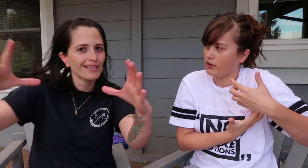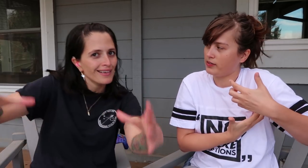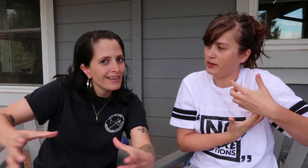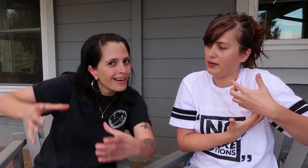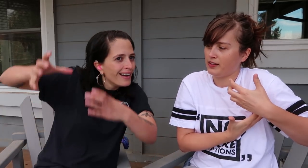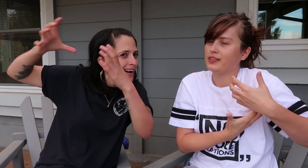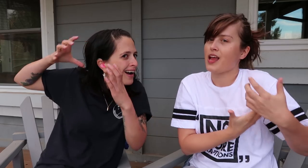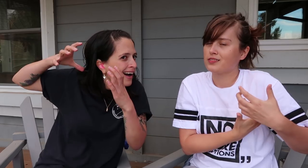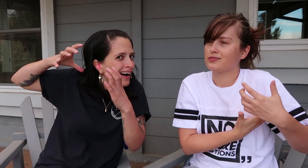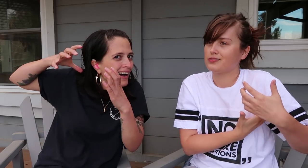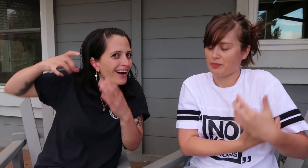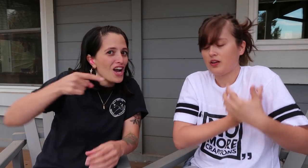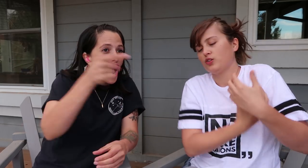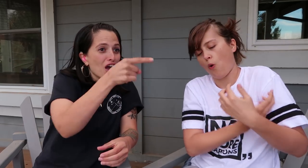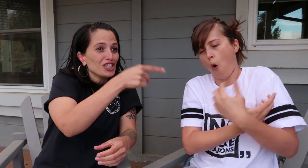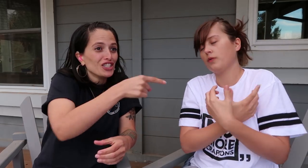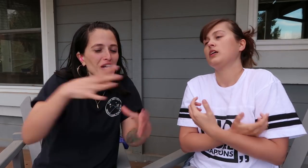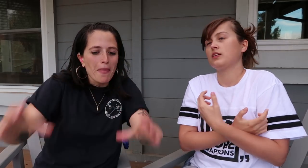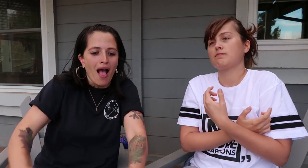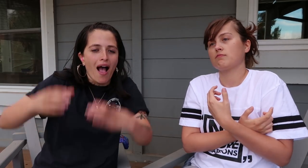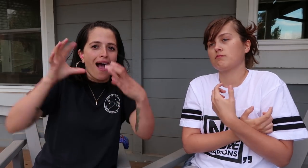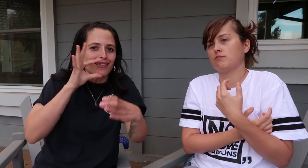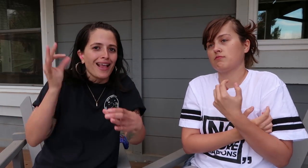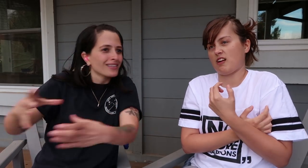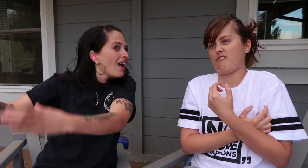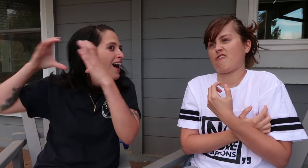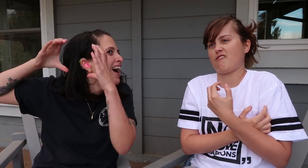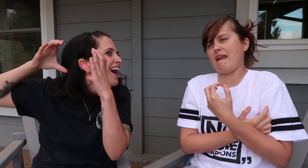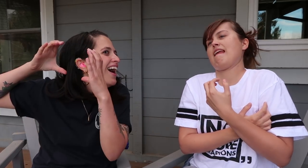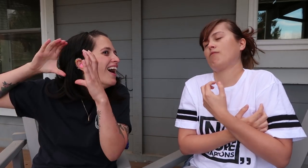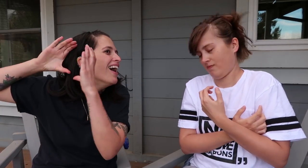She’s gonna have to hold her cat right up to her ear.